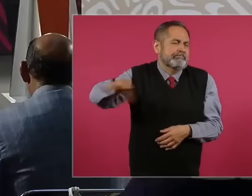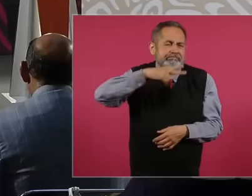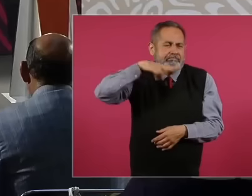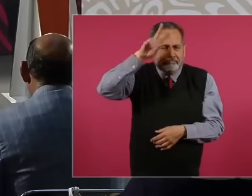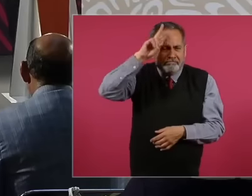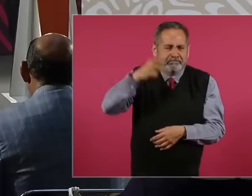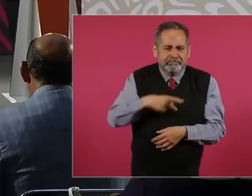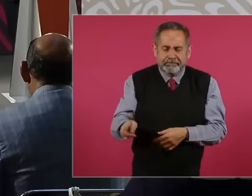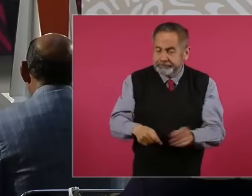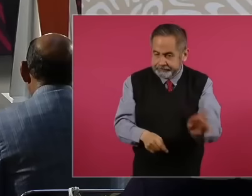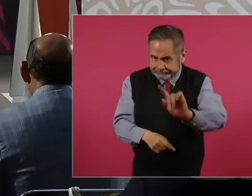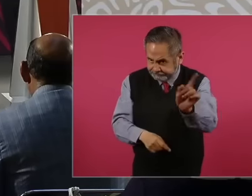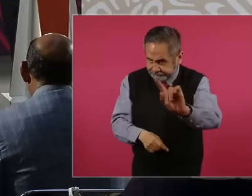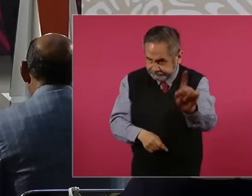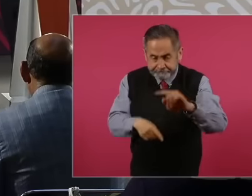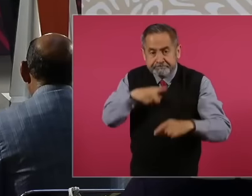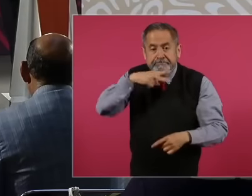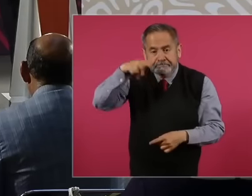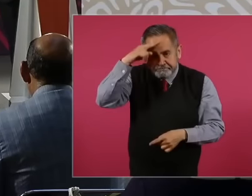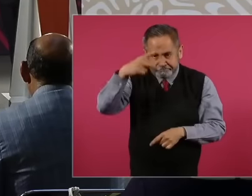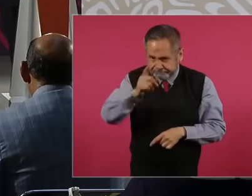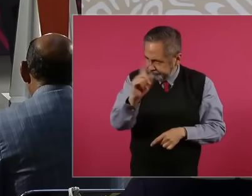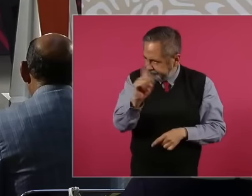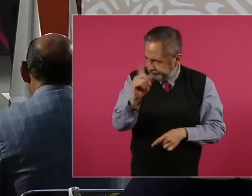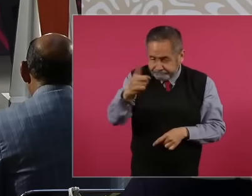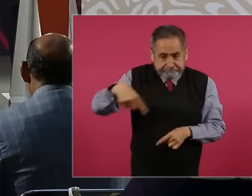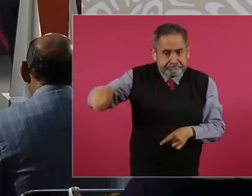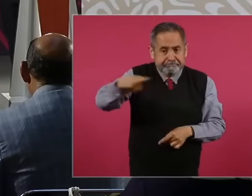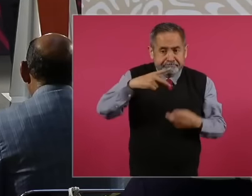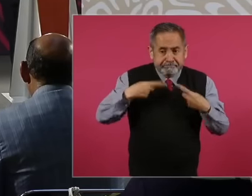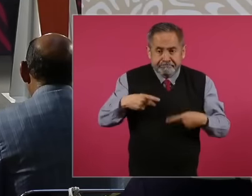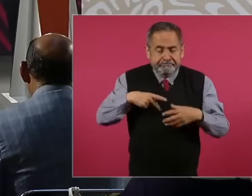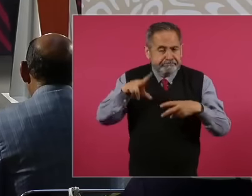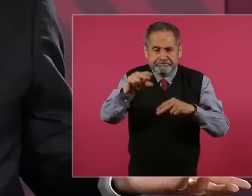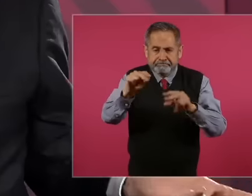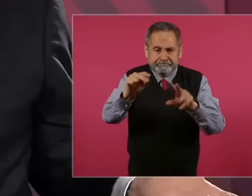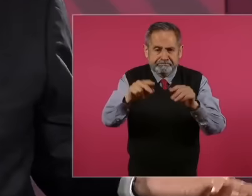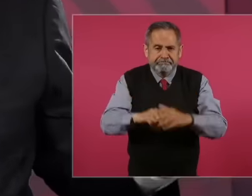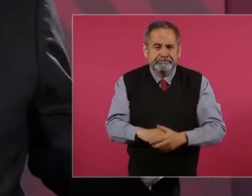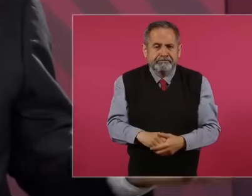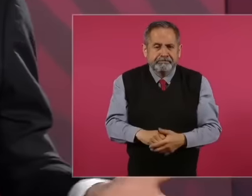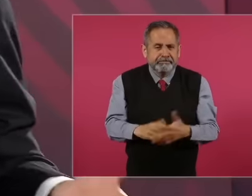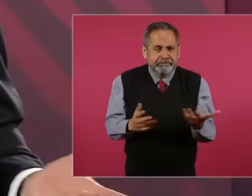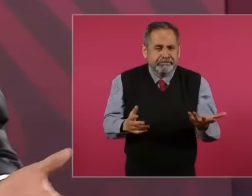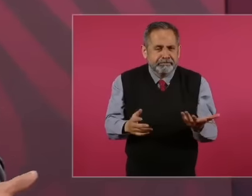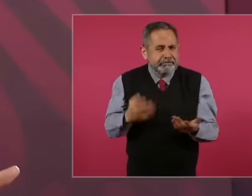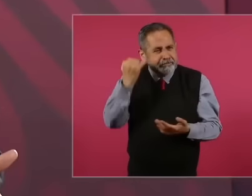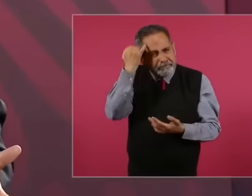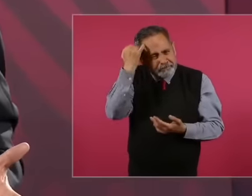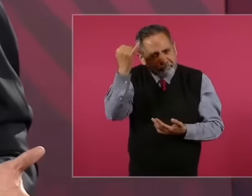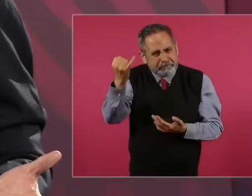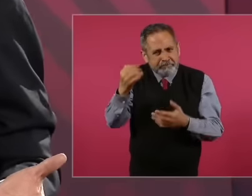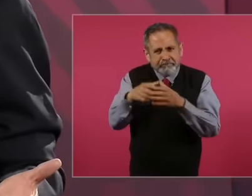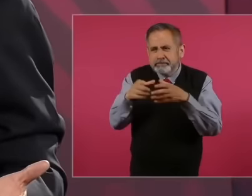no no no no no no imagine how much ignorance of